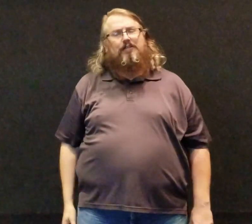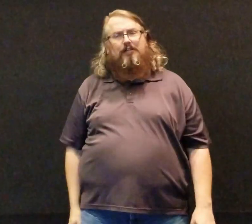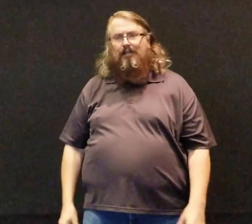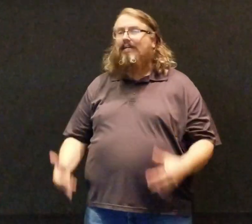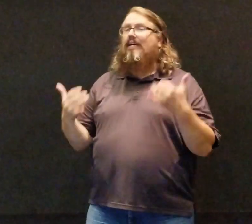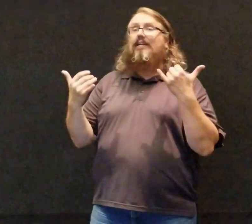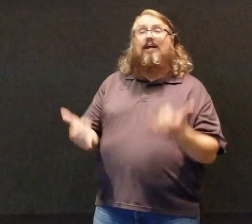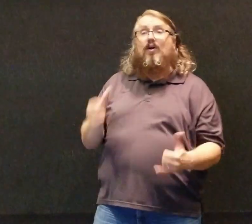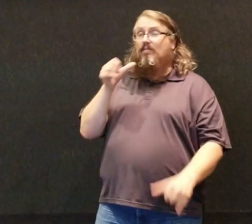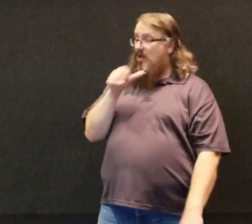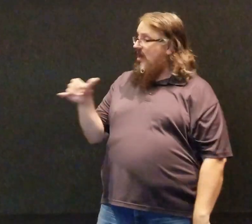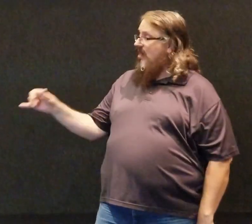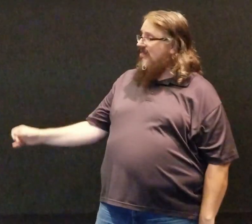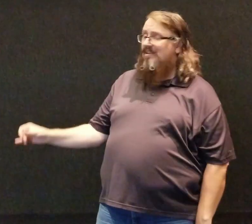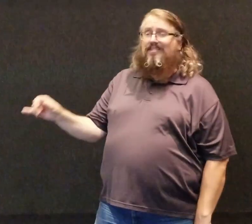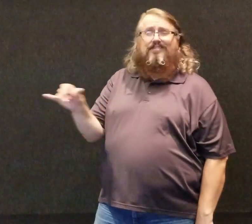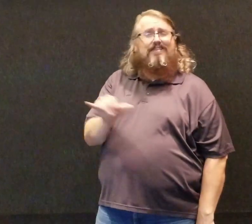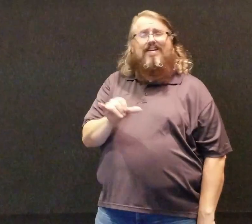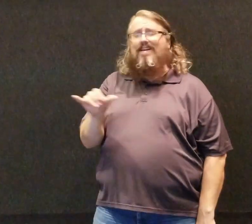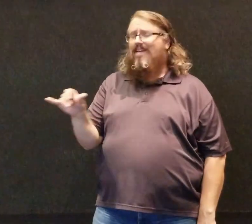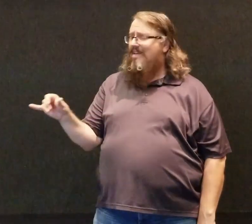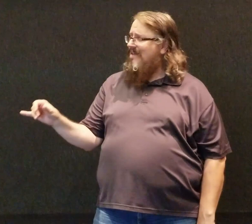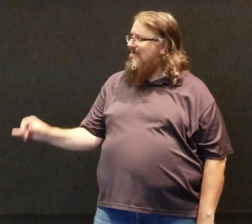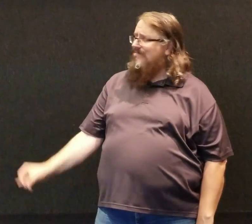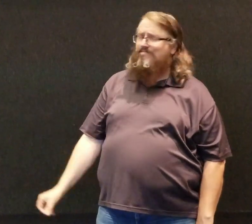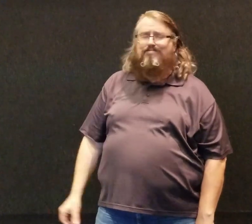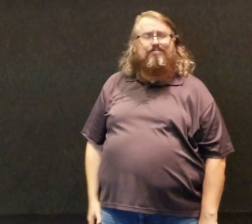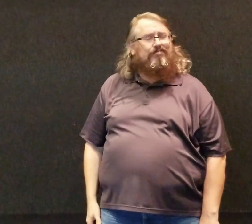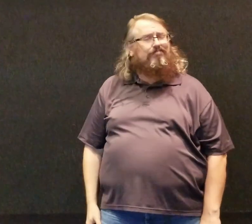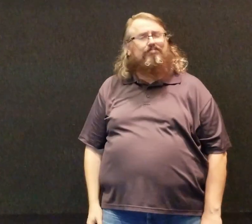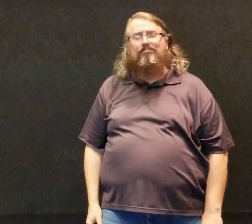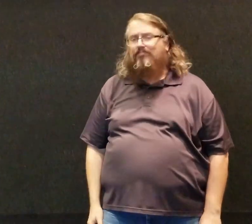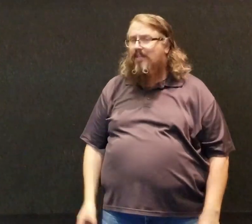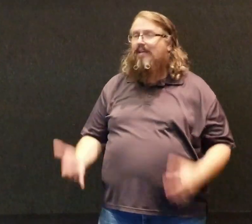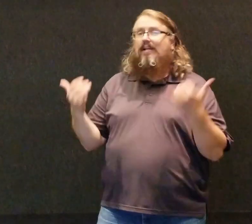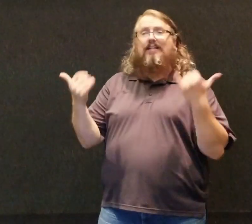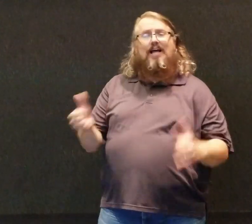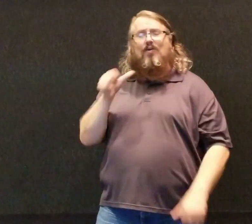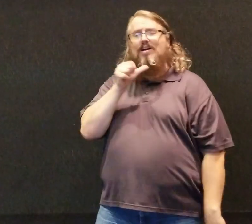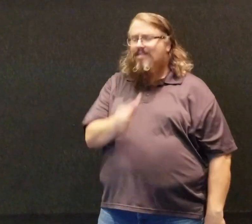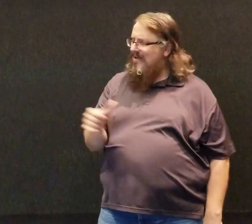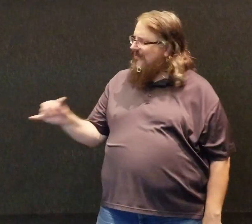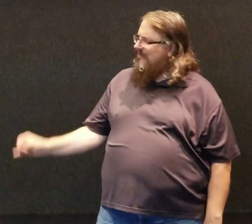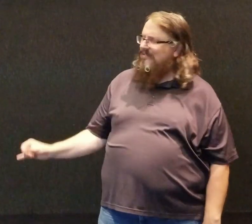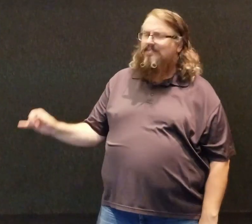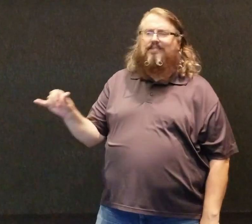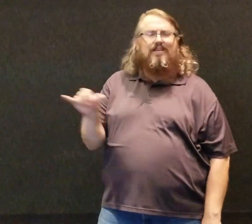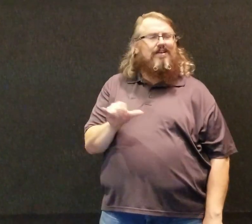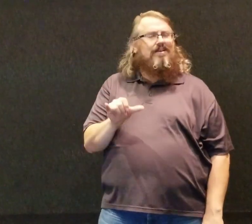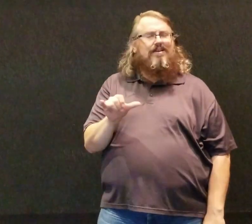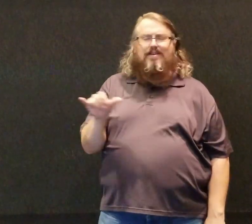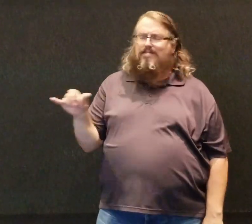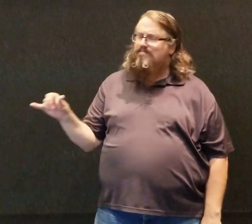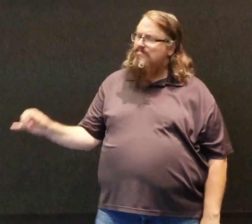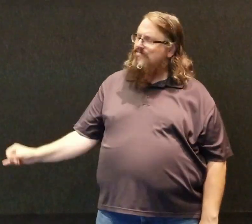And now I'm not the same